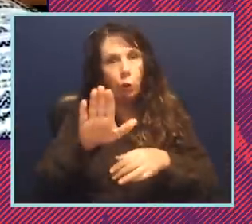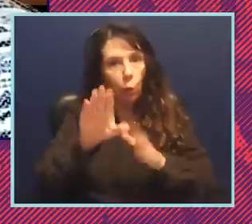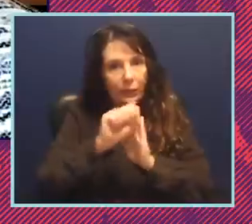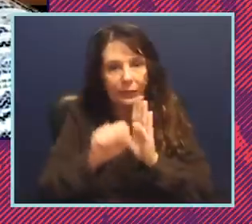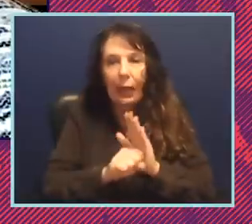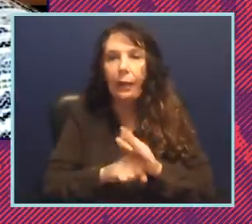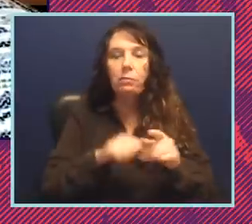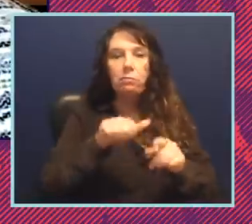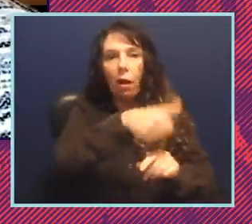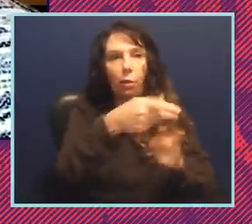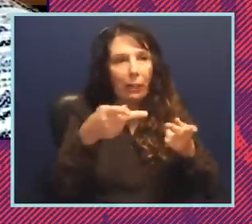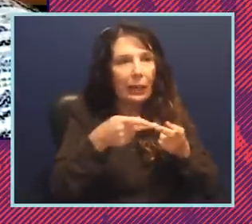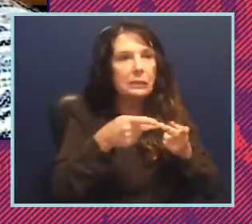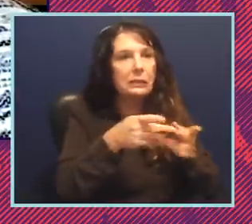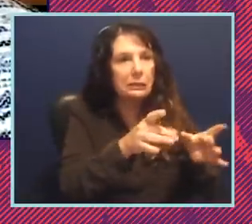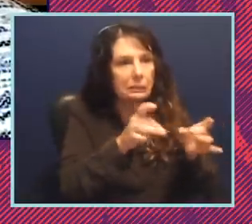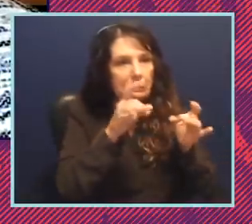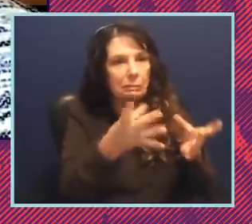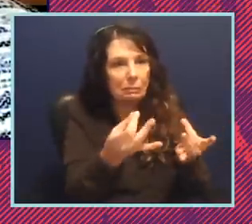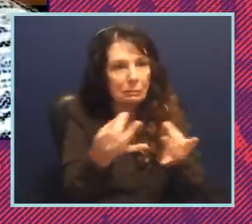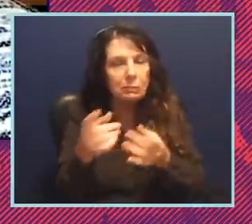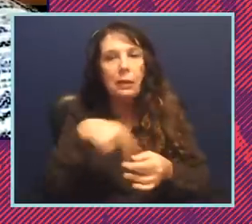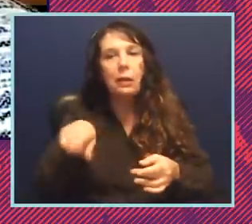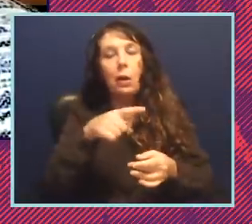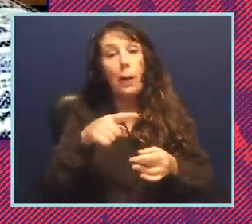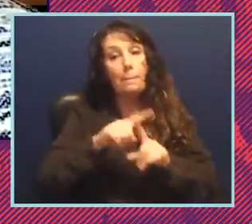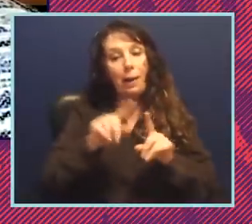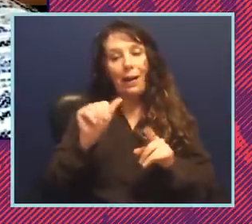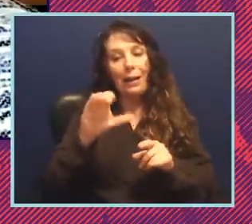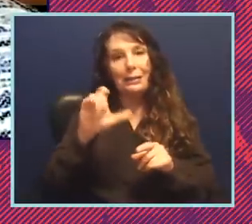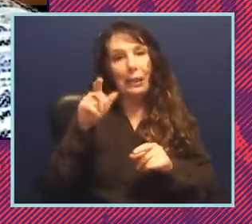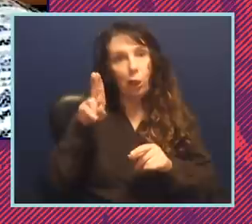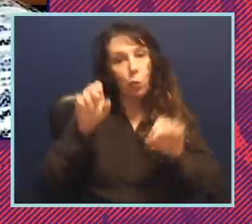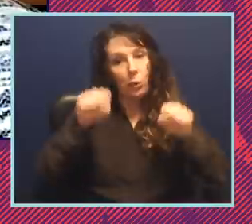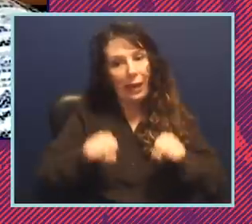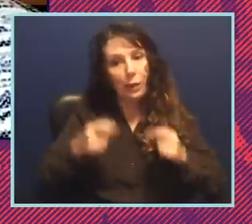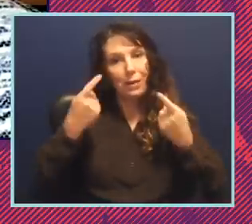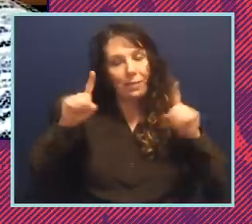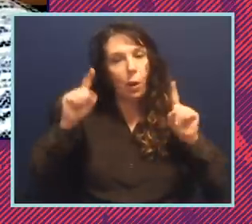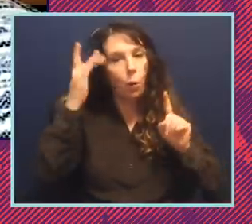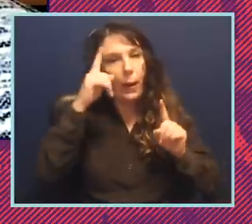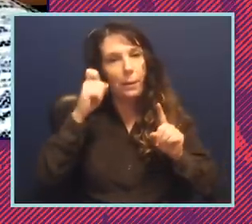the reason why the aclu can be effective is because the aclu director is not just in new york